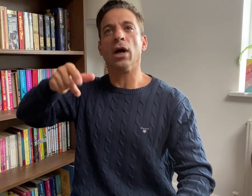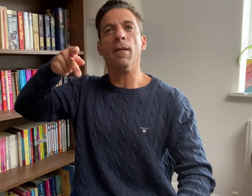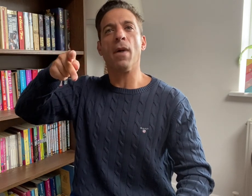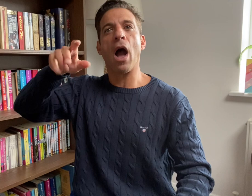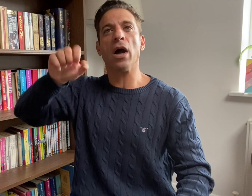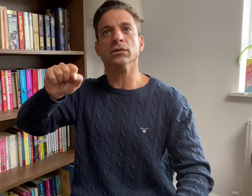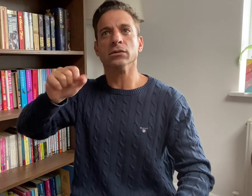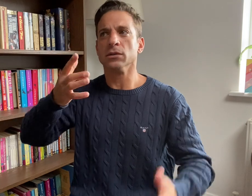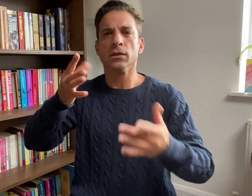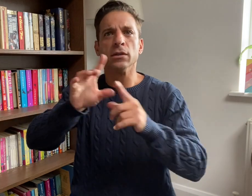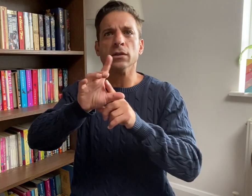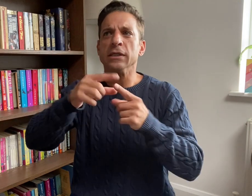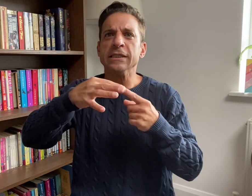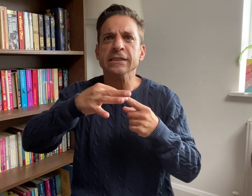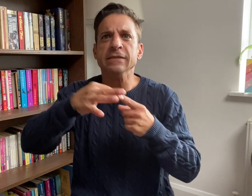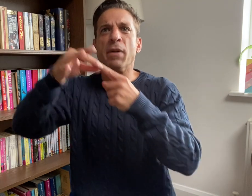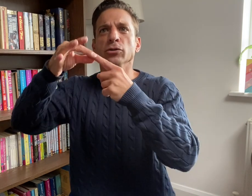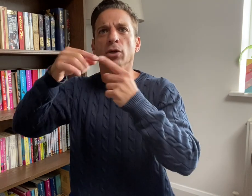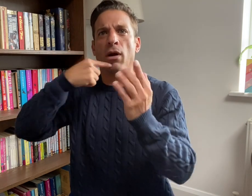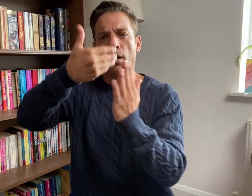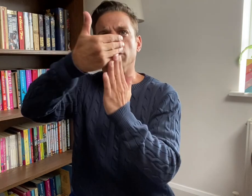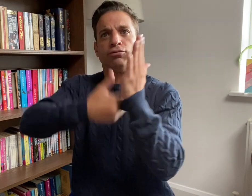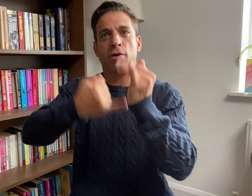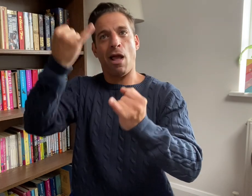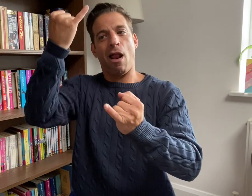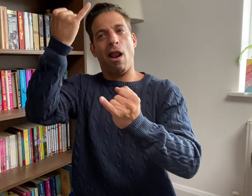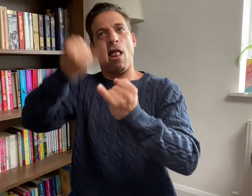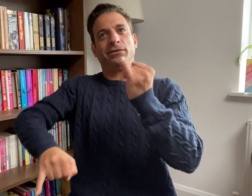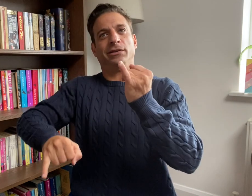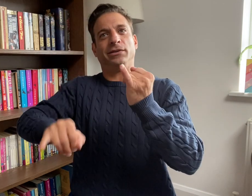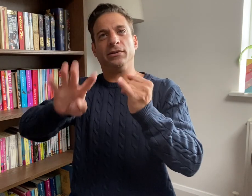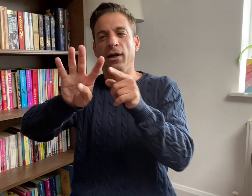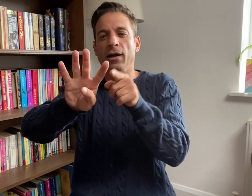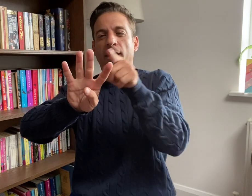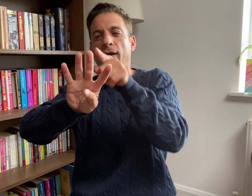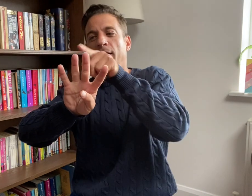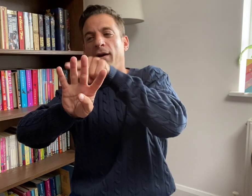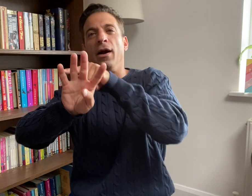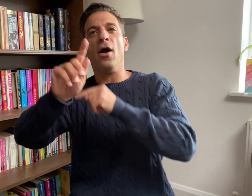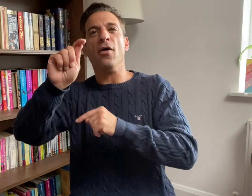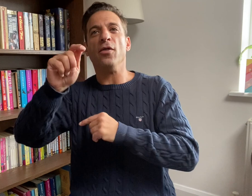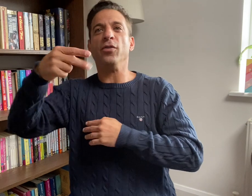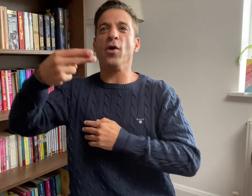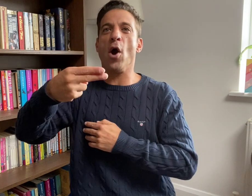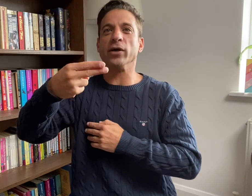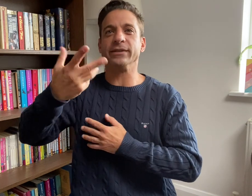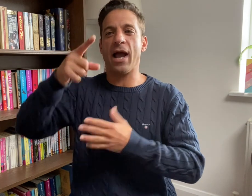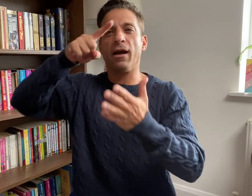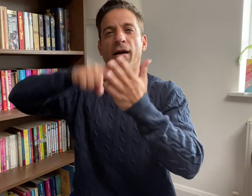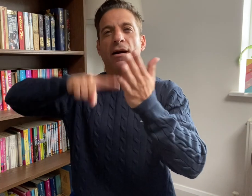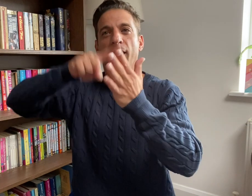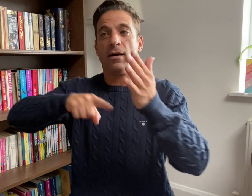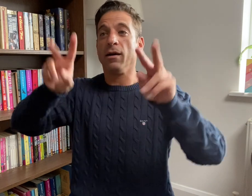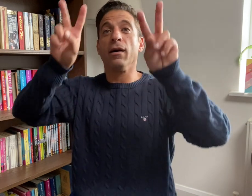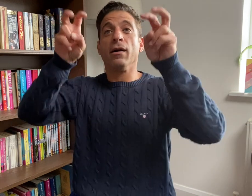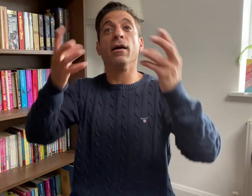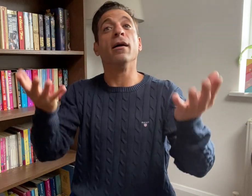special report on the last Thursday of every month.